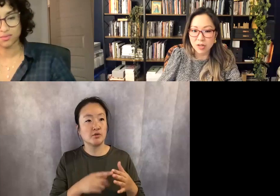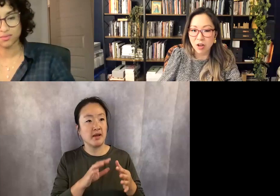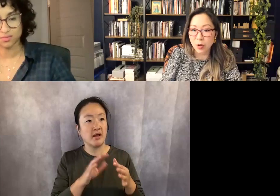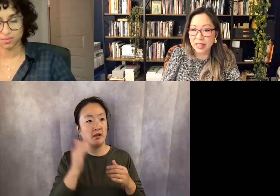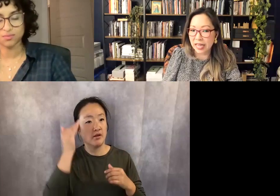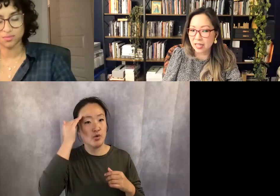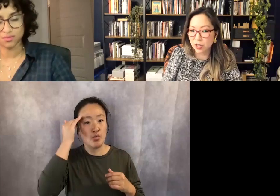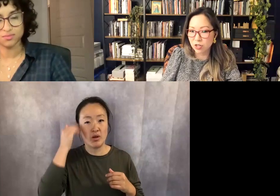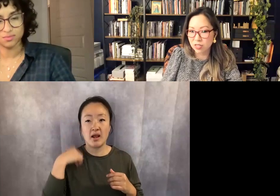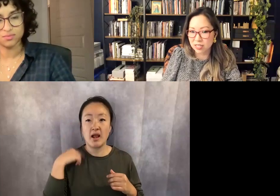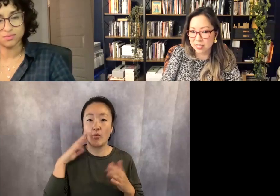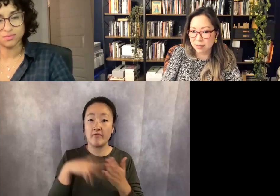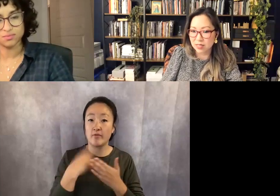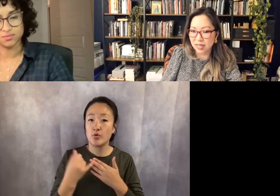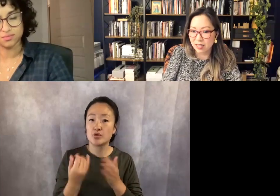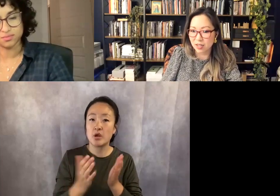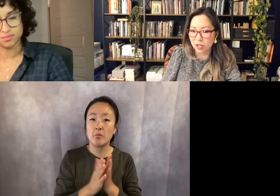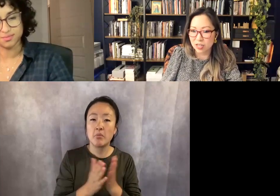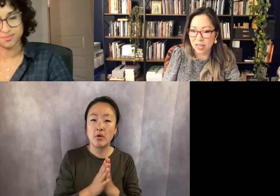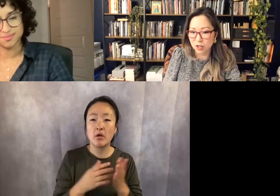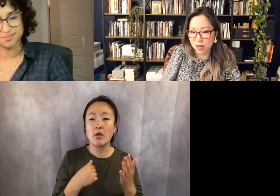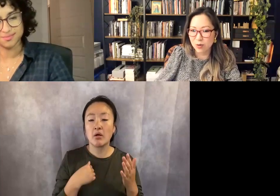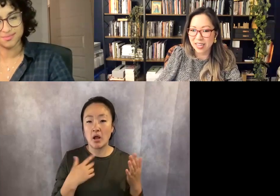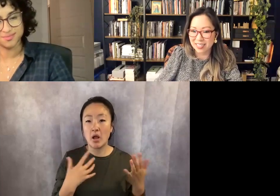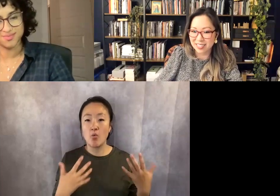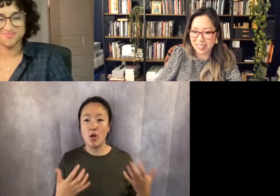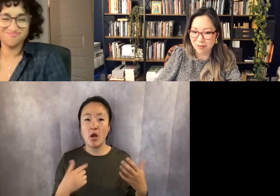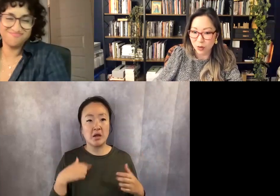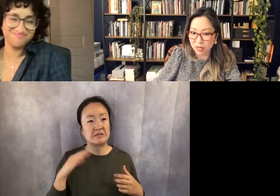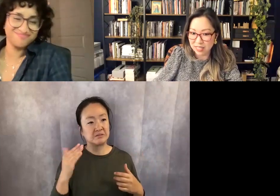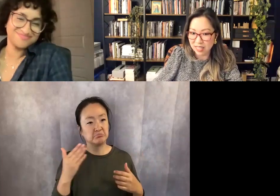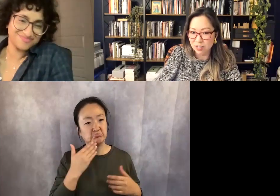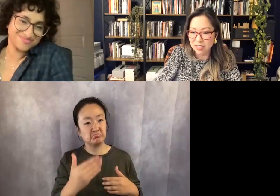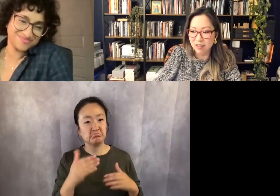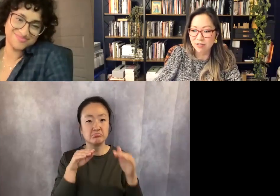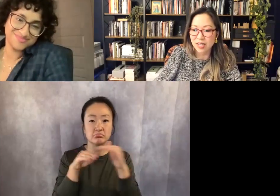book, although I'd like to because it seems like a good entry way into like focusing yourself.